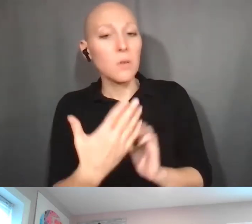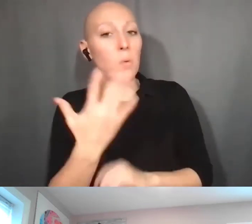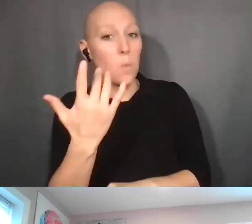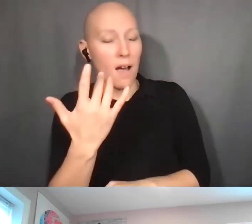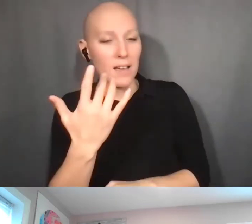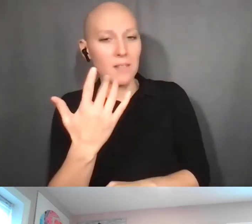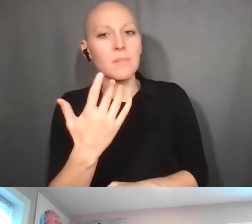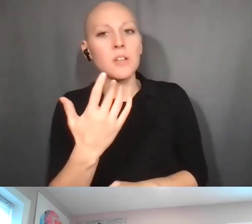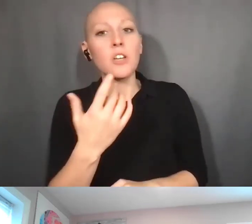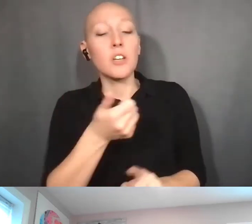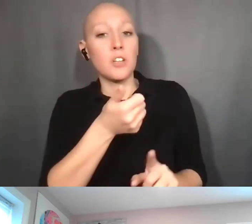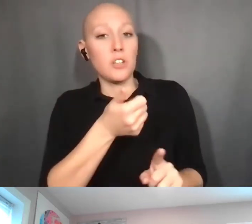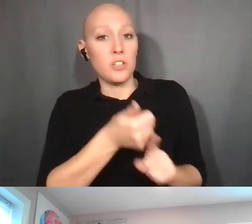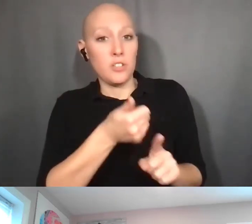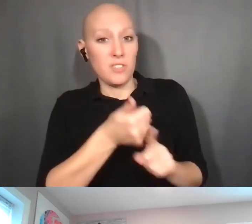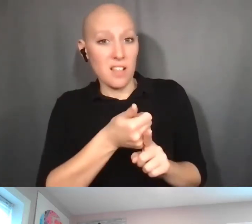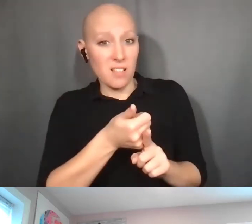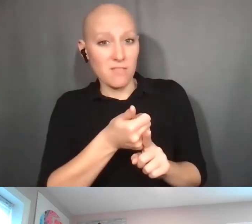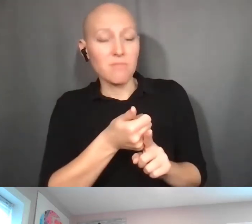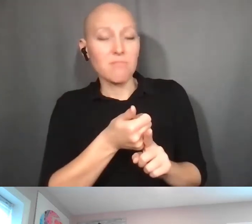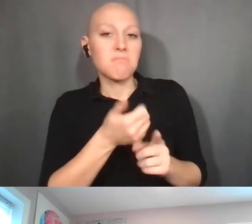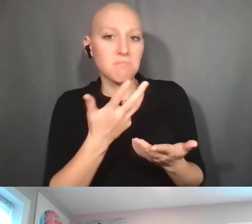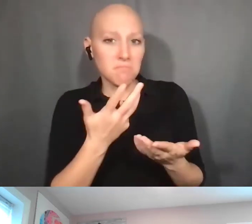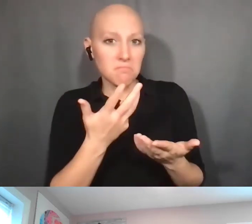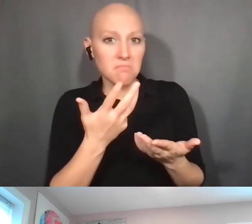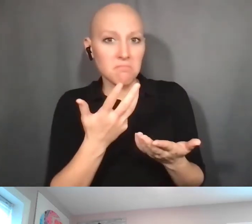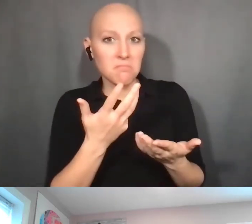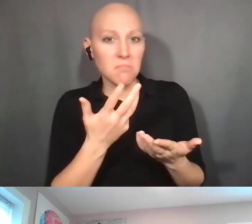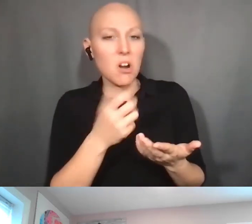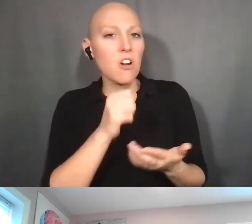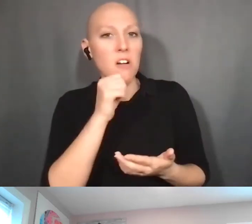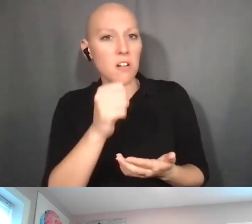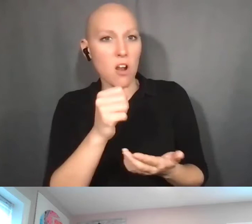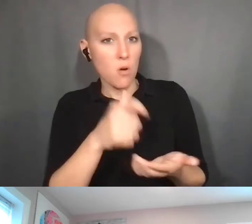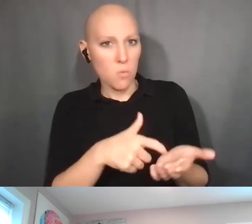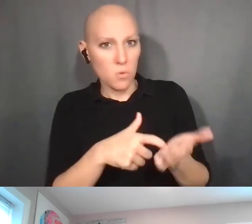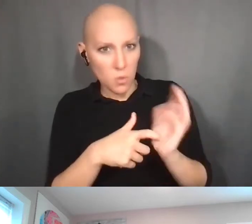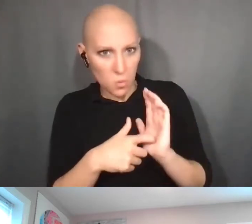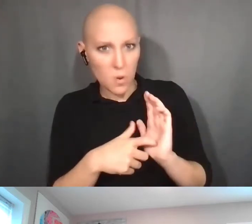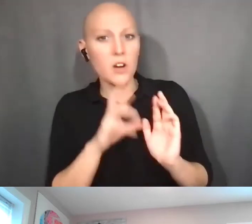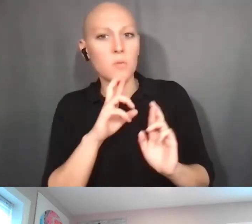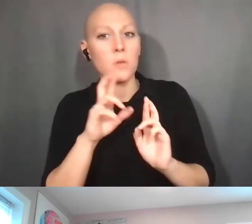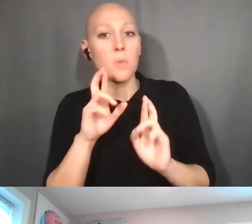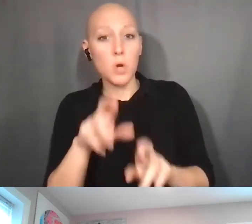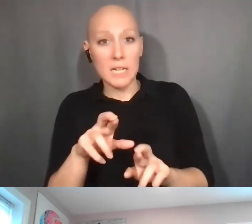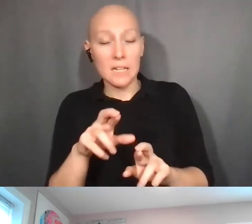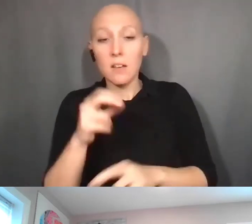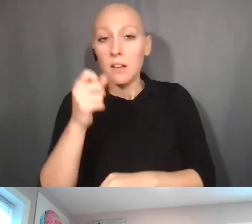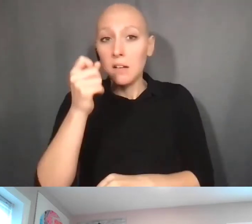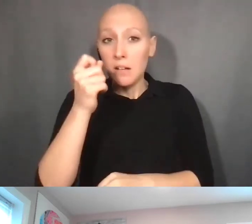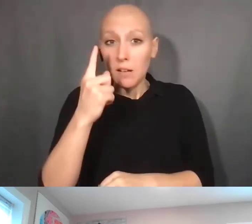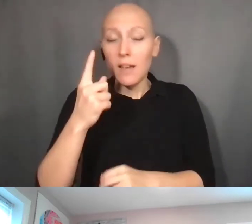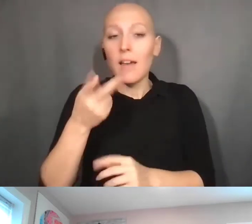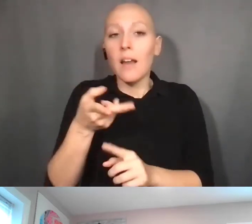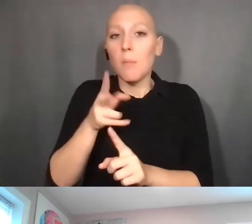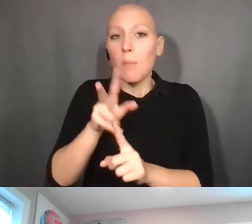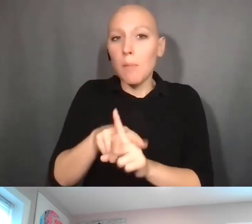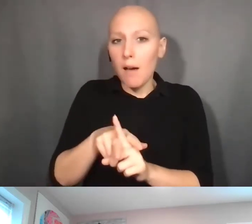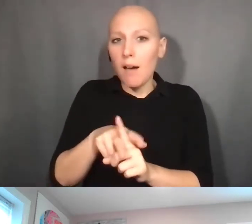The particular terms of Bayh-Dole apply to the institution, so they're the ones we're looking to report,